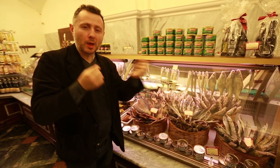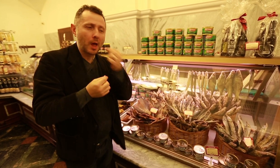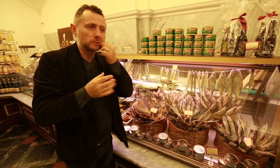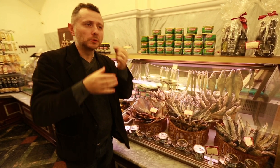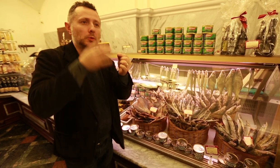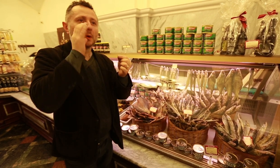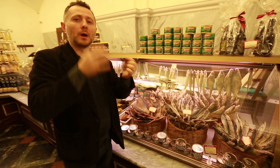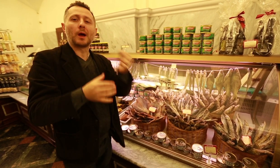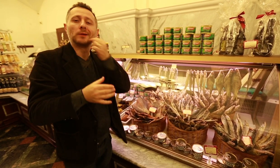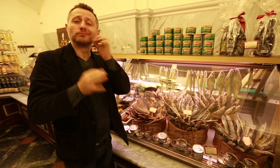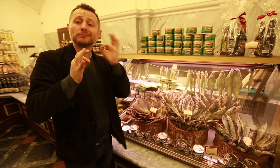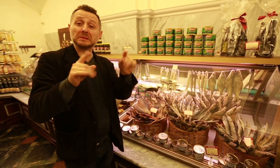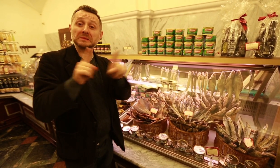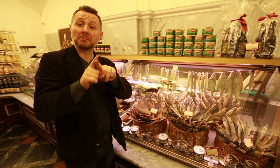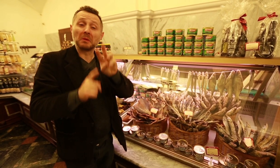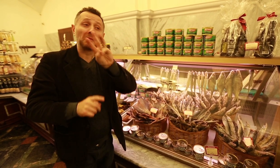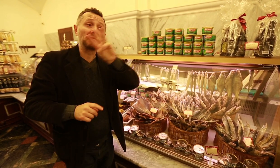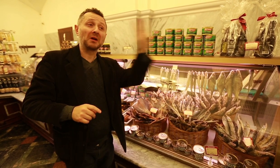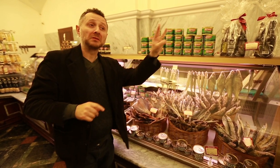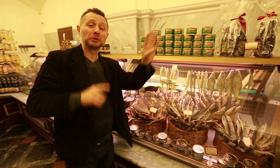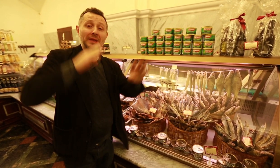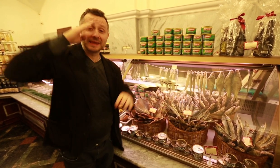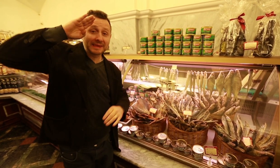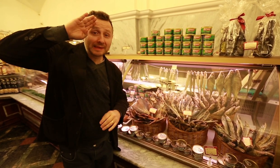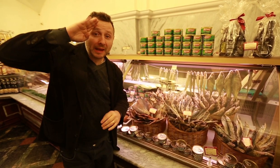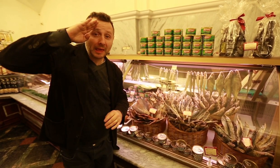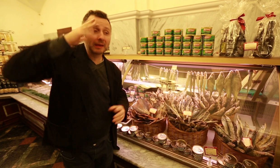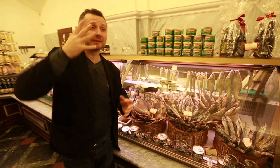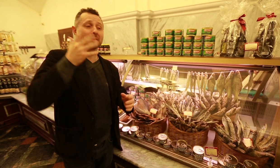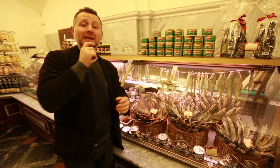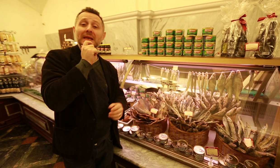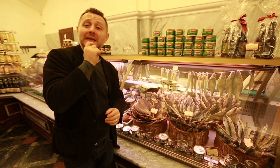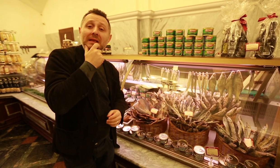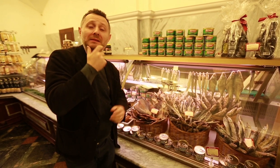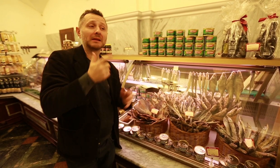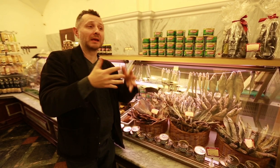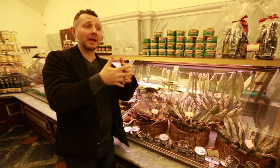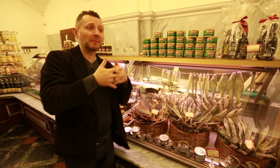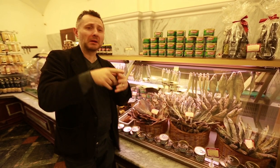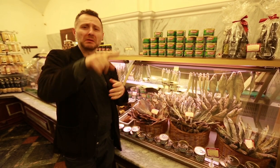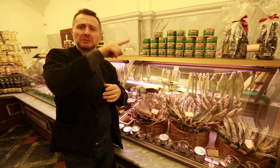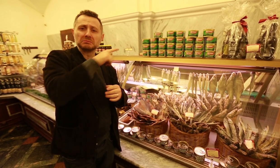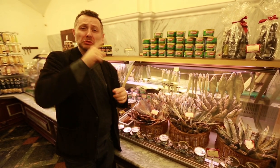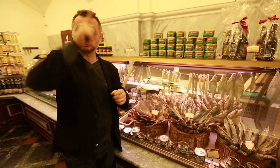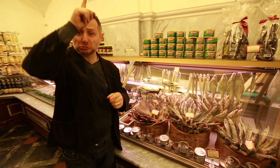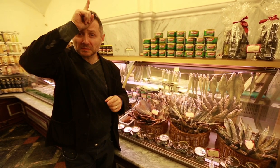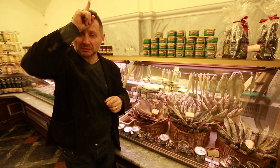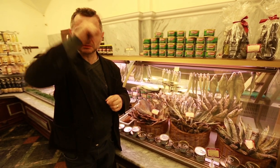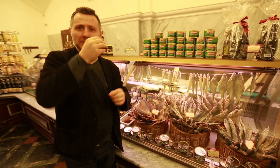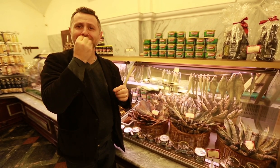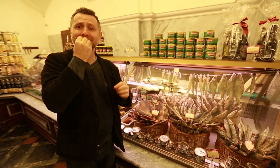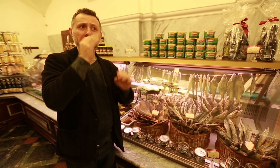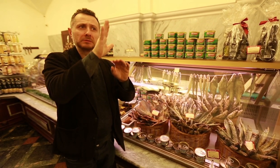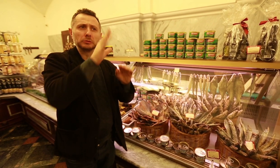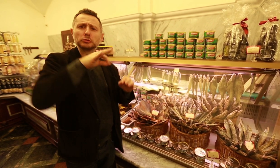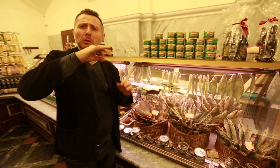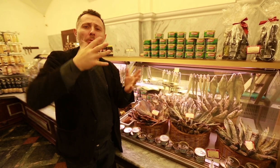was common to salt the fish to enjoy with a drink, similar to how people in